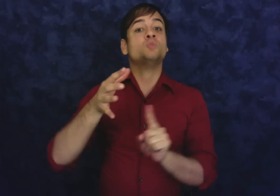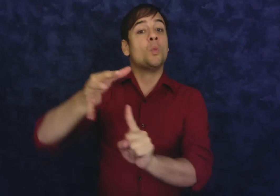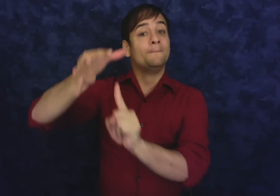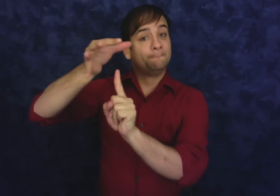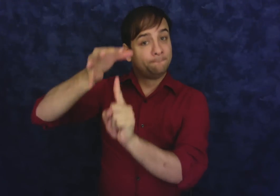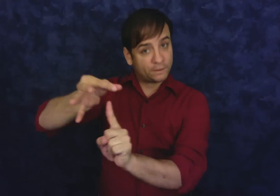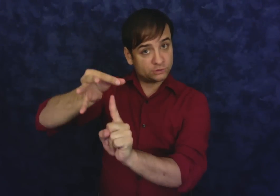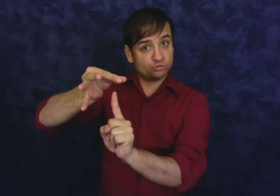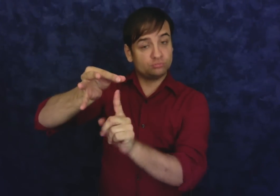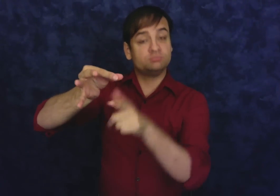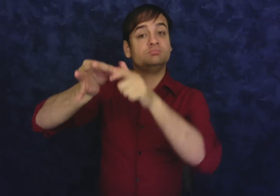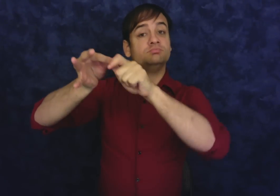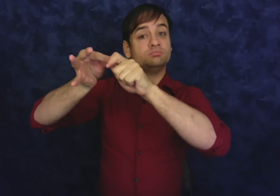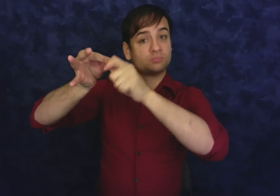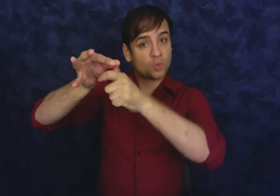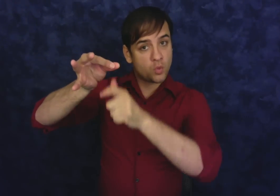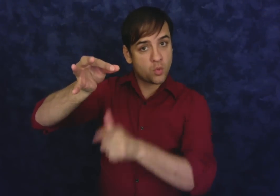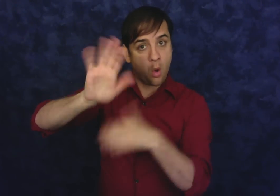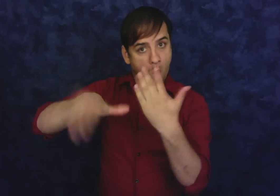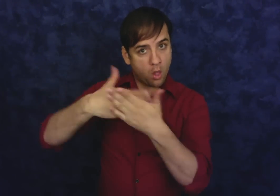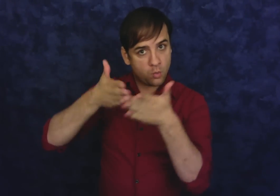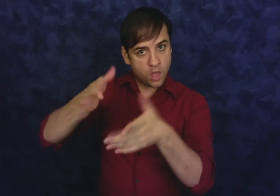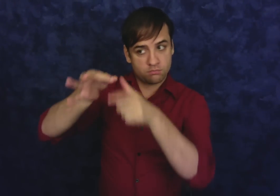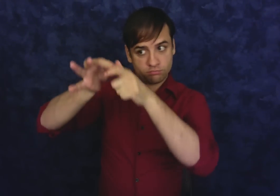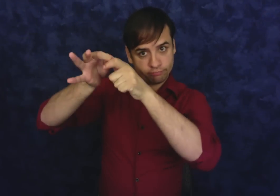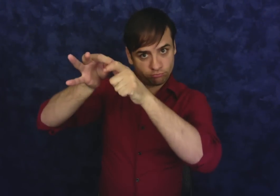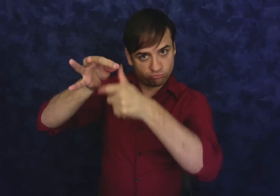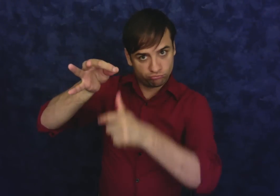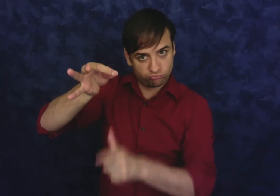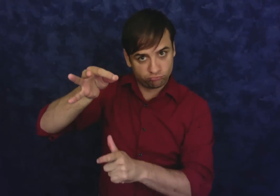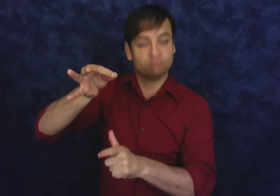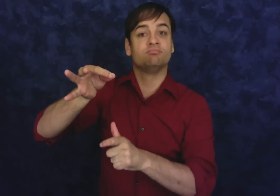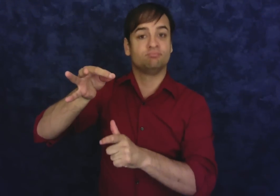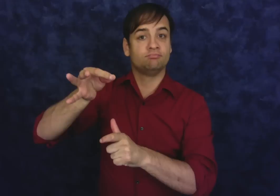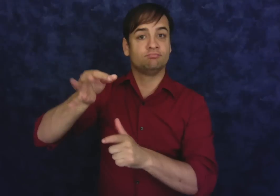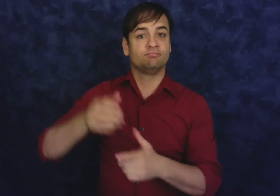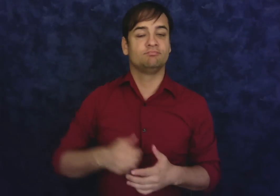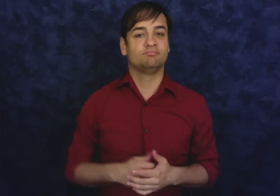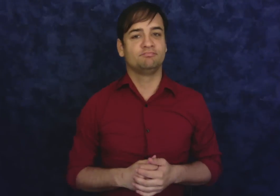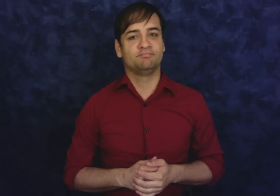So be sure to pinch the tip of the condom while you roll it on.